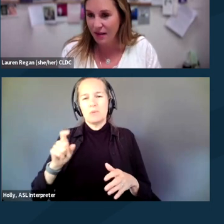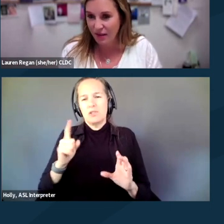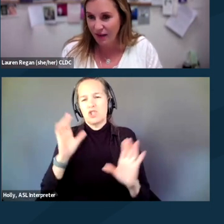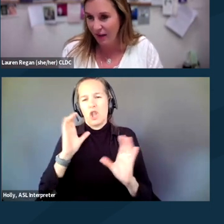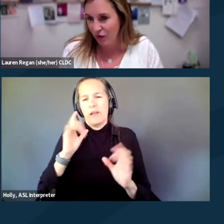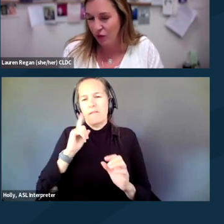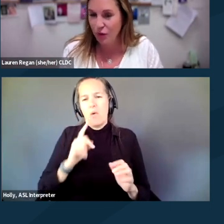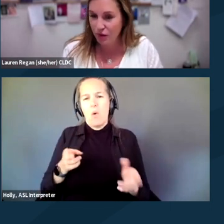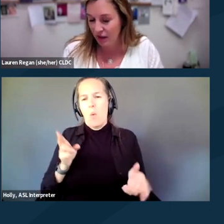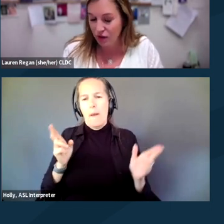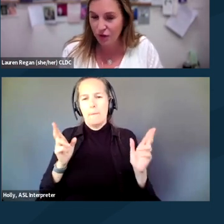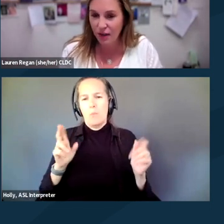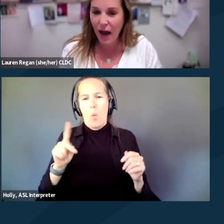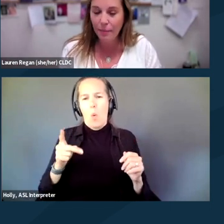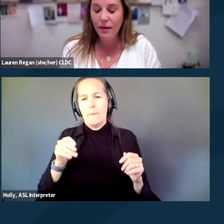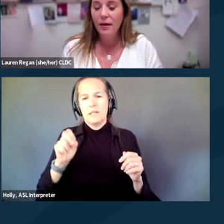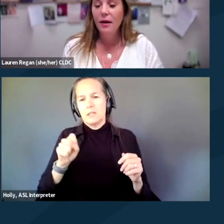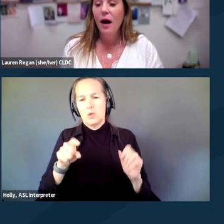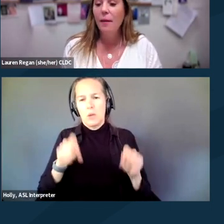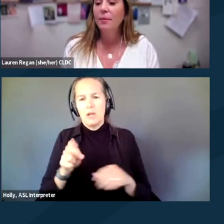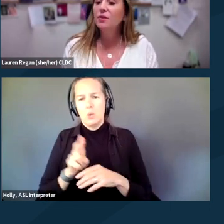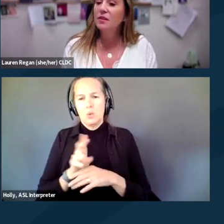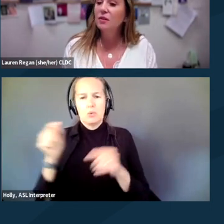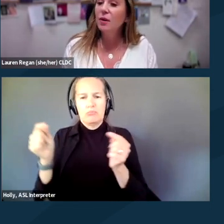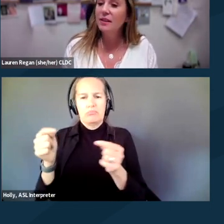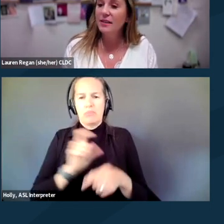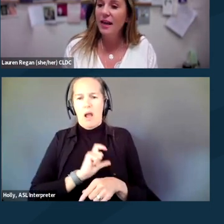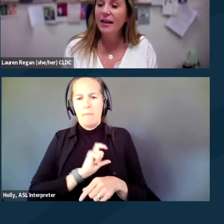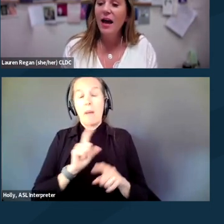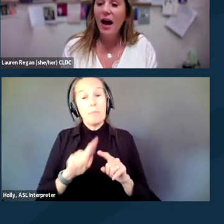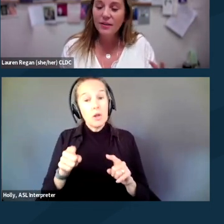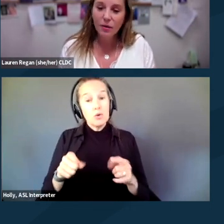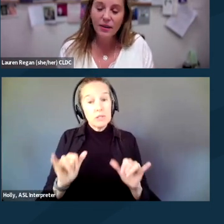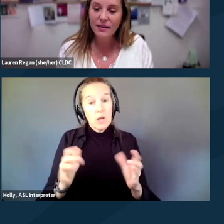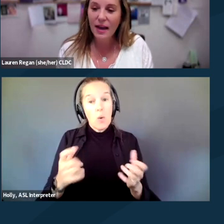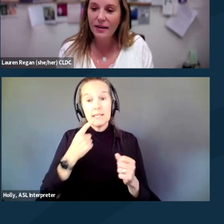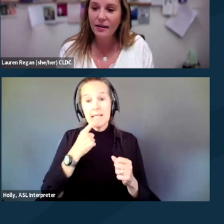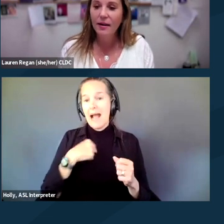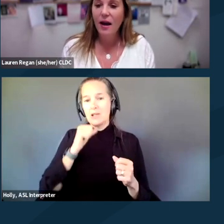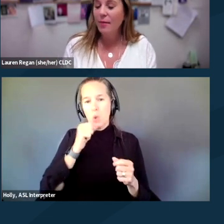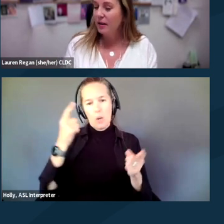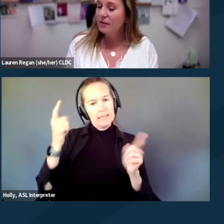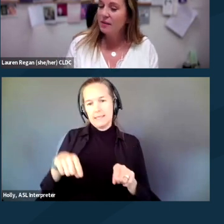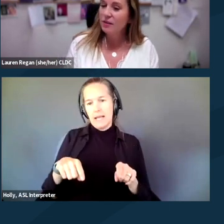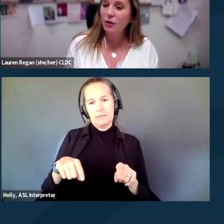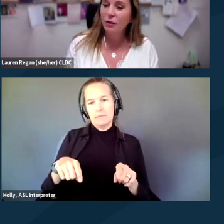that you could use to injure a cop. But you still wanna say, "I don't consent. I'm not gonna resist you,